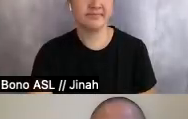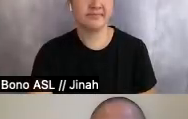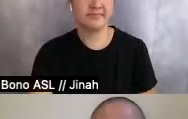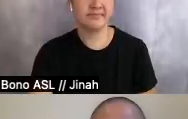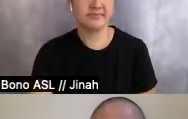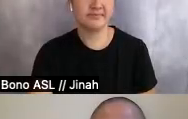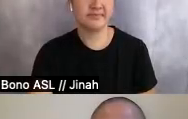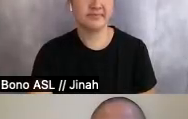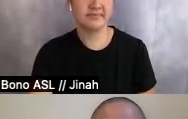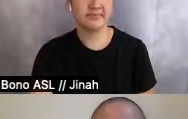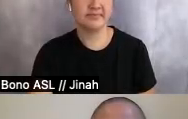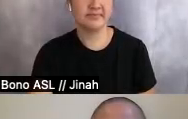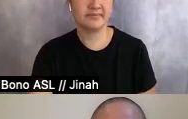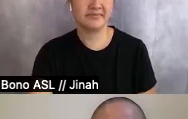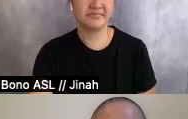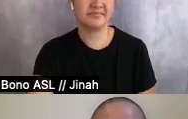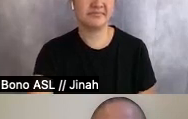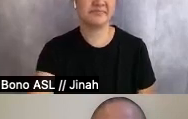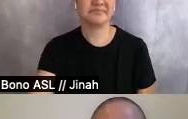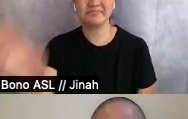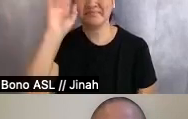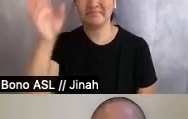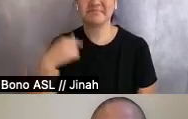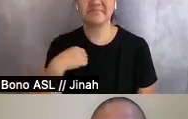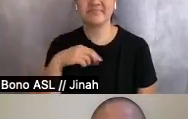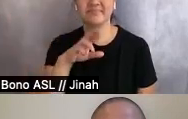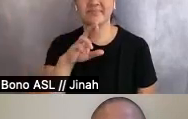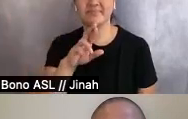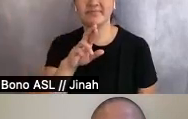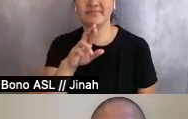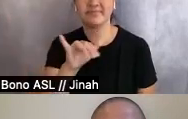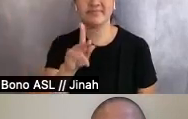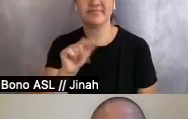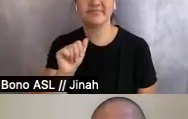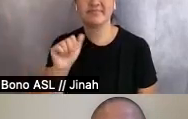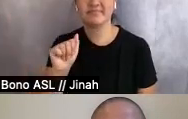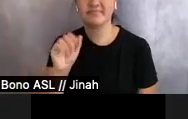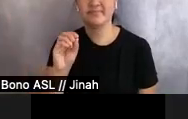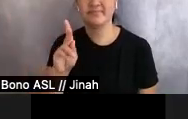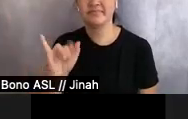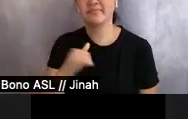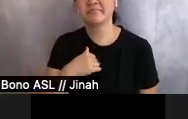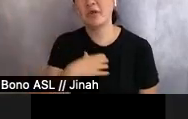We good? Hello everybody, I'm Ryka Aoki and I wish I could be there with all of you today,